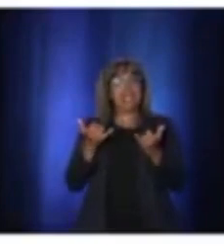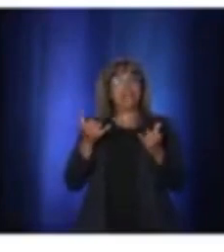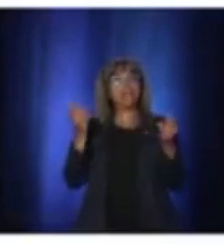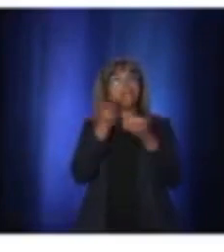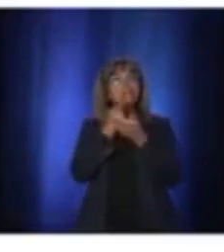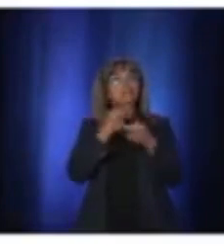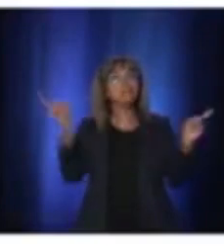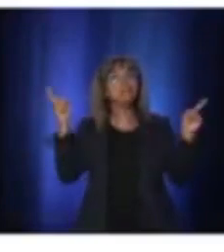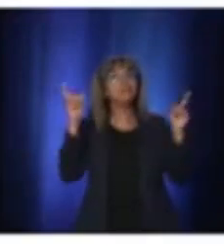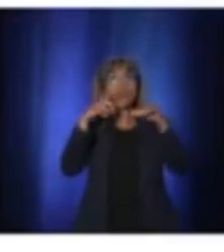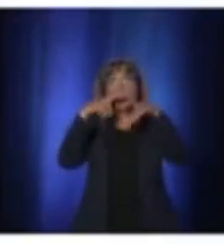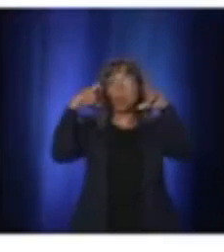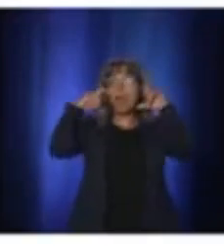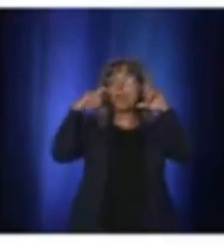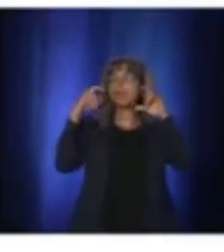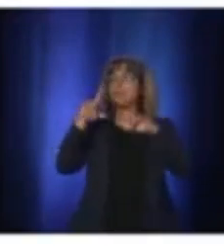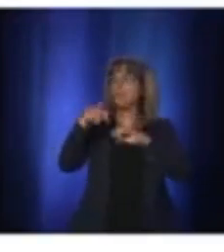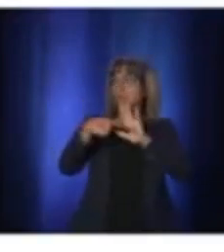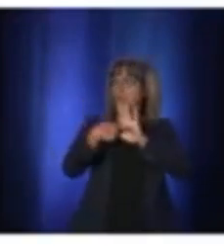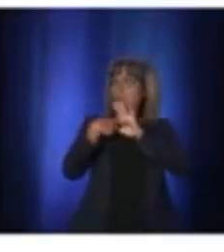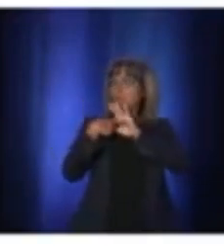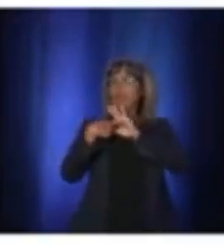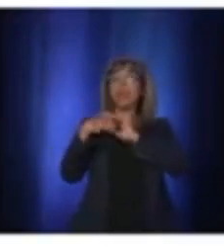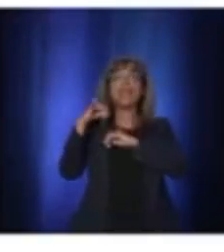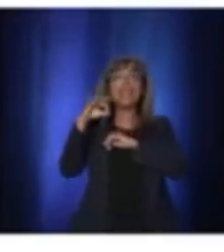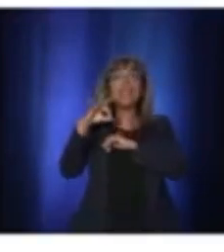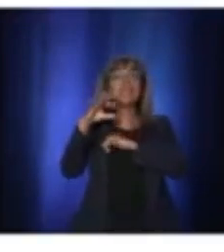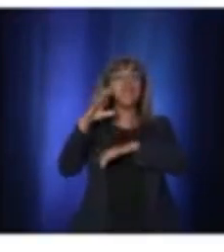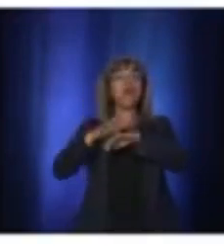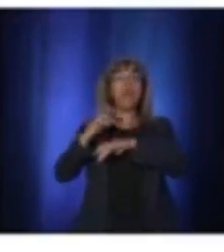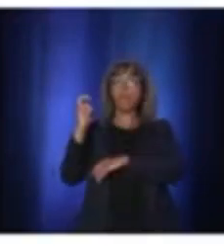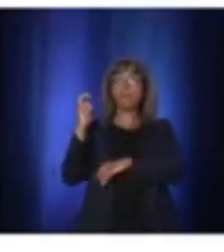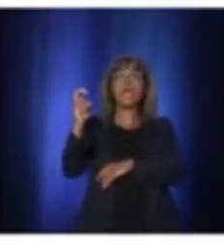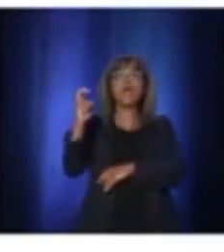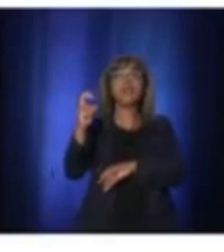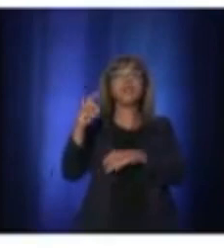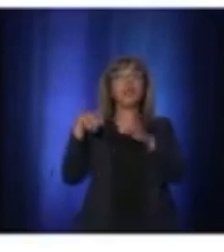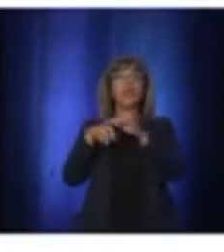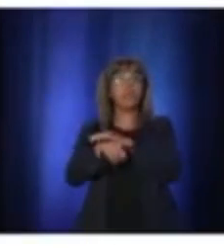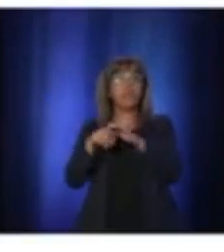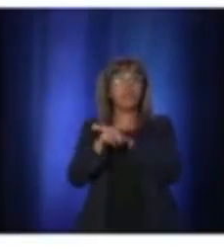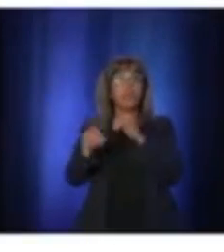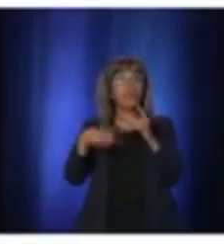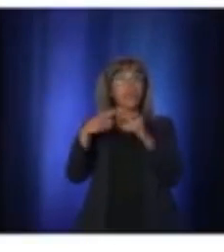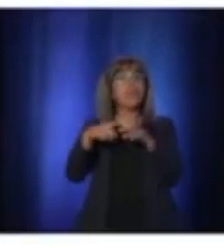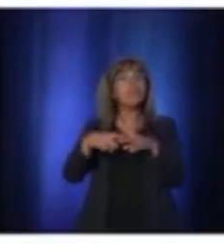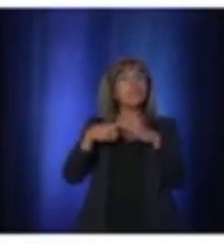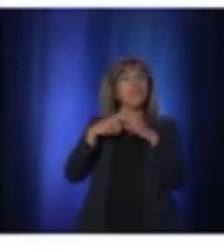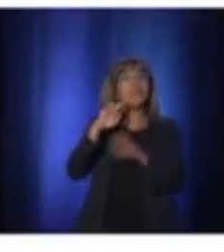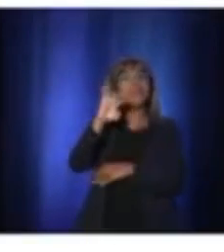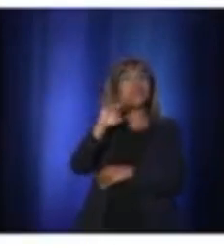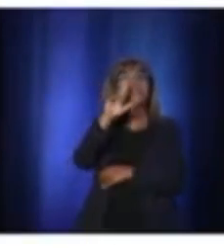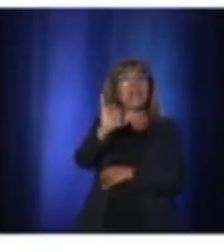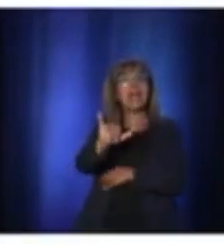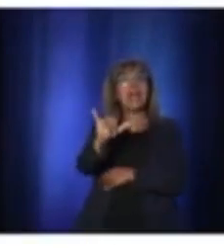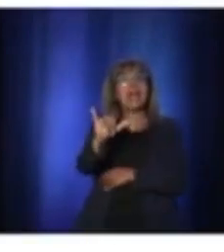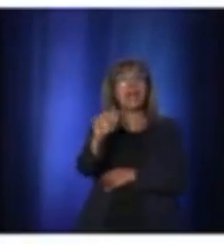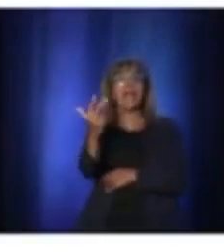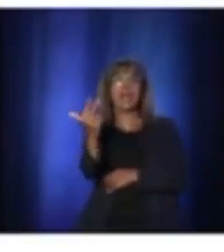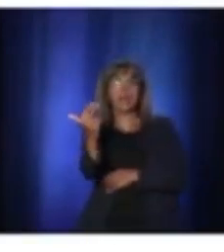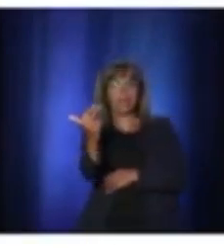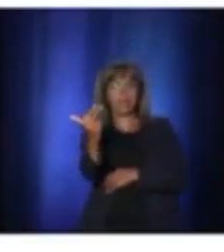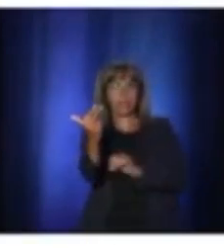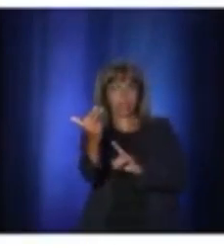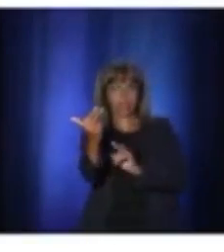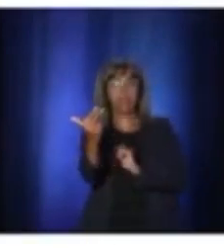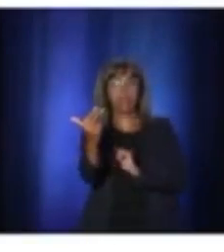transport starting July 13. Those not wearing a mask won't be allowed on